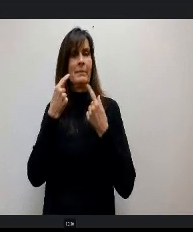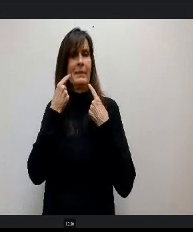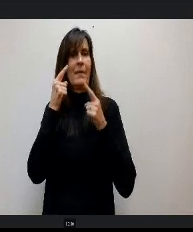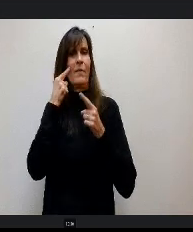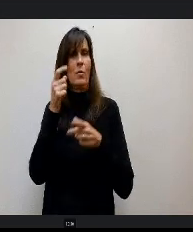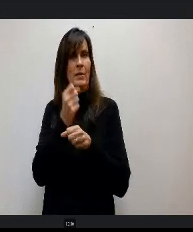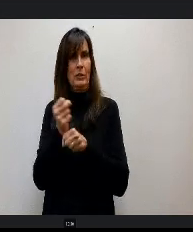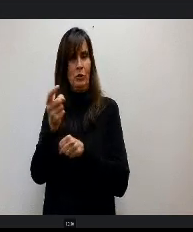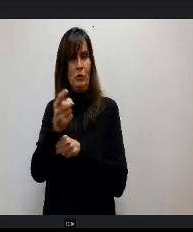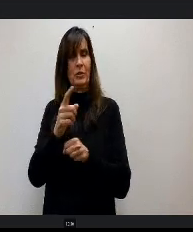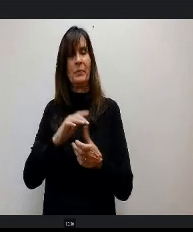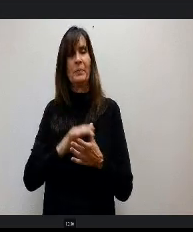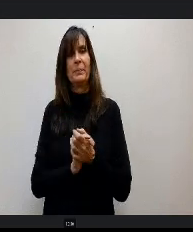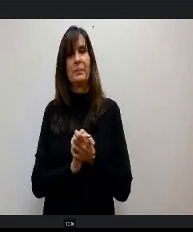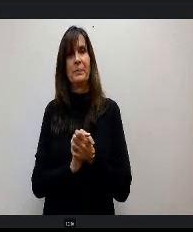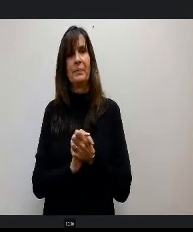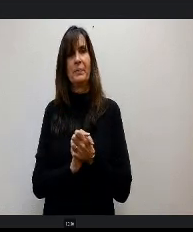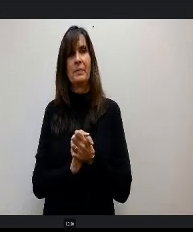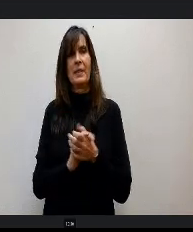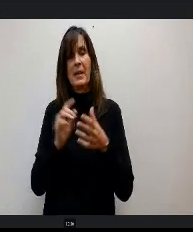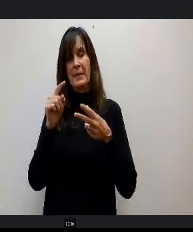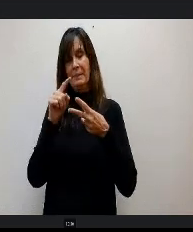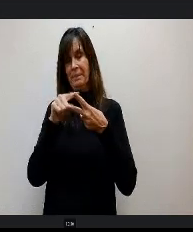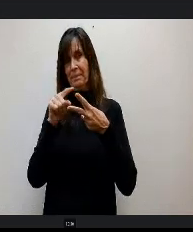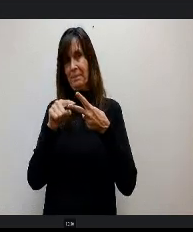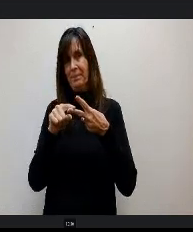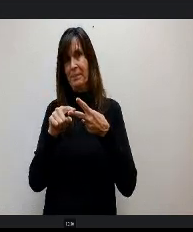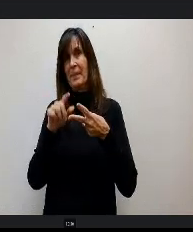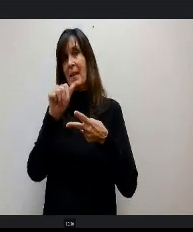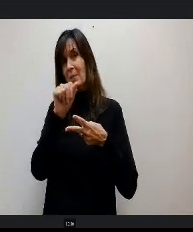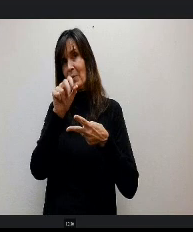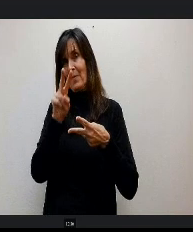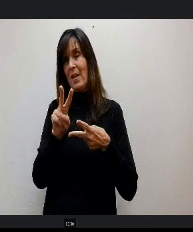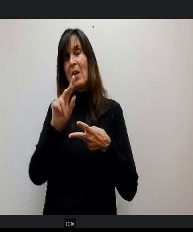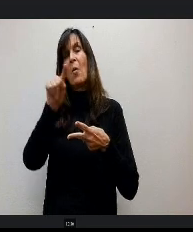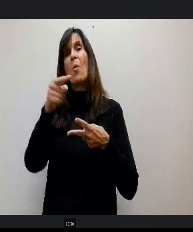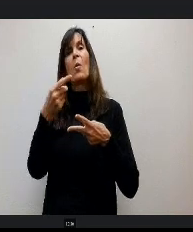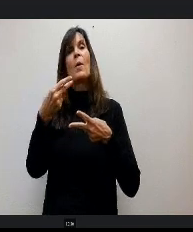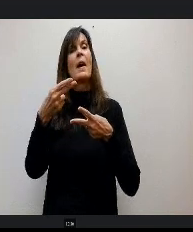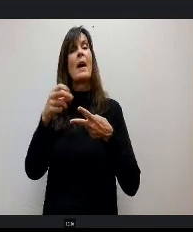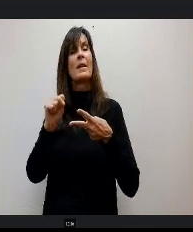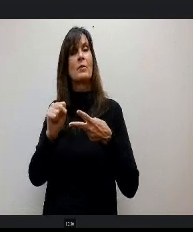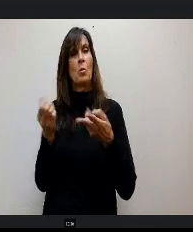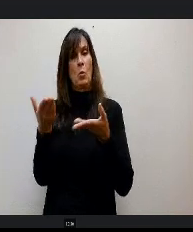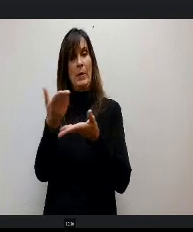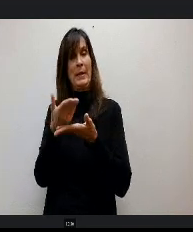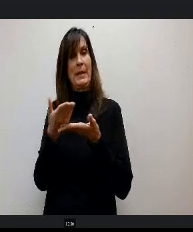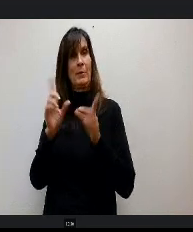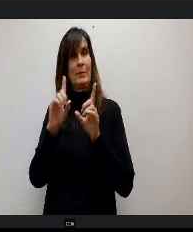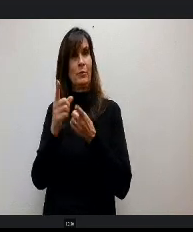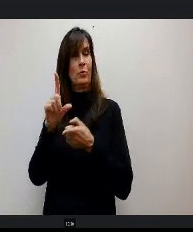Two more bullet points. OK, Aspen Valley is the only high school in ASD 20 developing and using